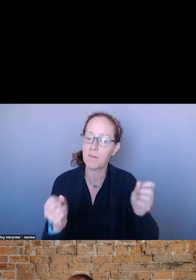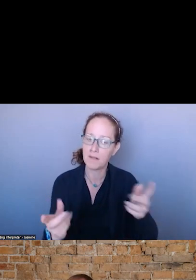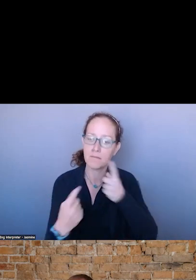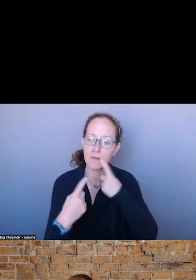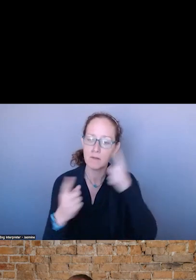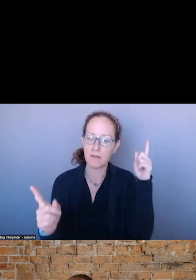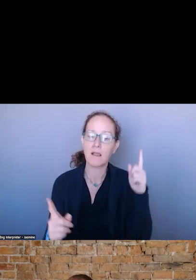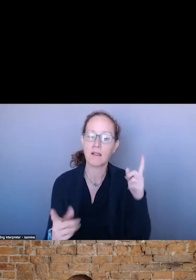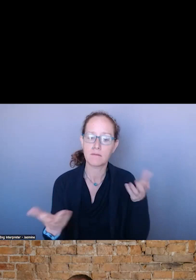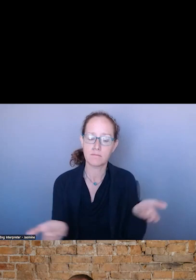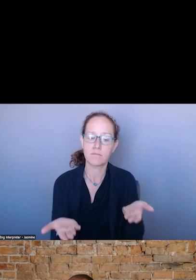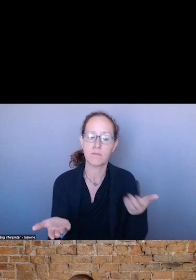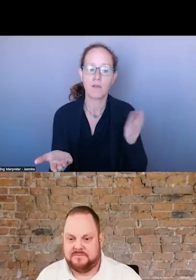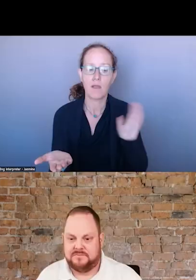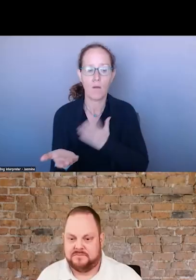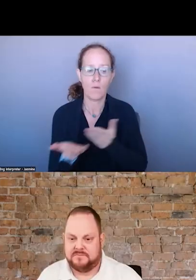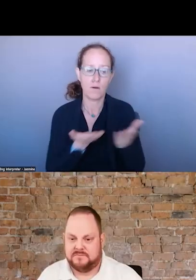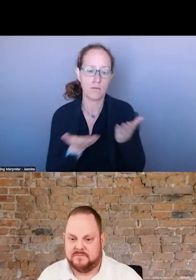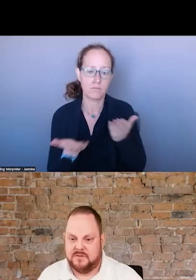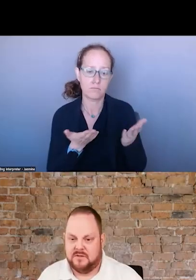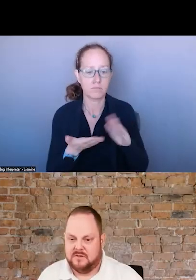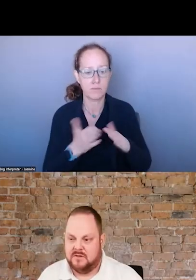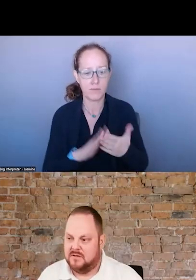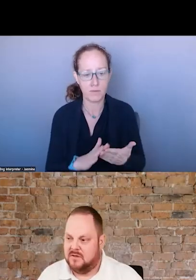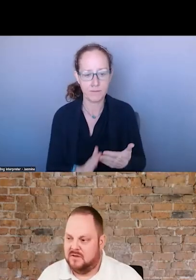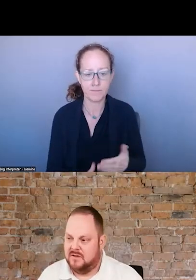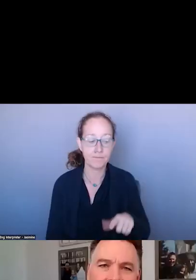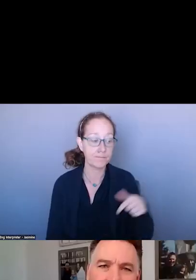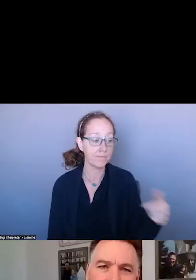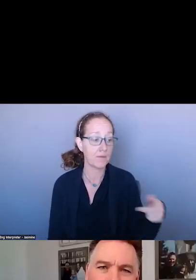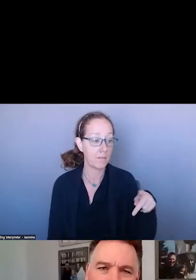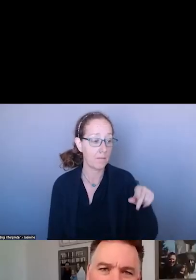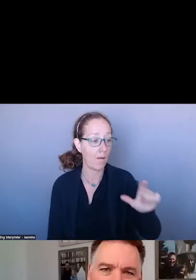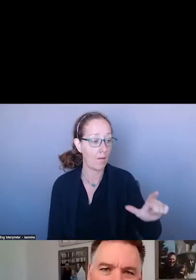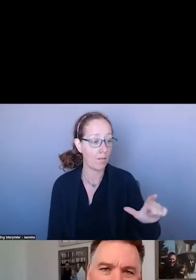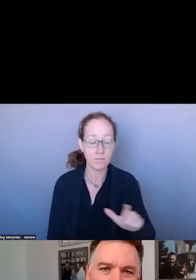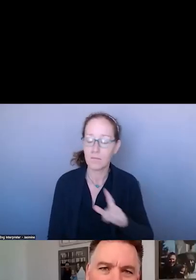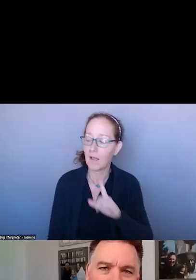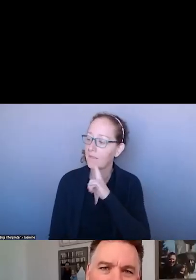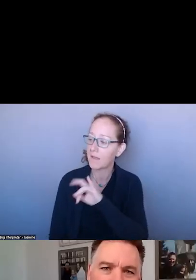WITH THAT, I WILL PASS IT TO PAUL. >>: I THINK JUSTIN AND ERICA SAID IT WELL.